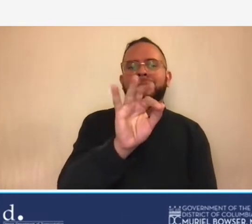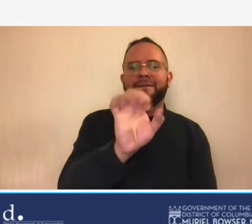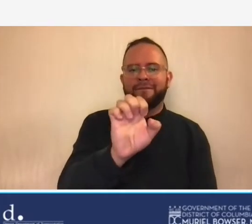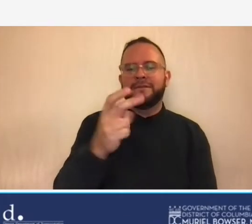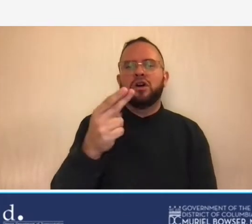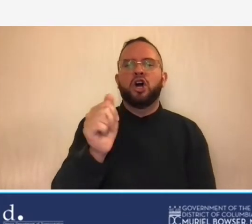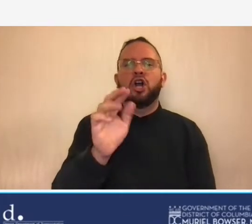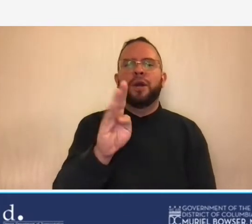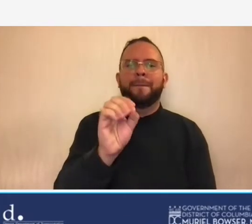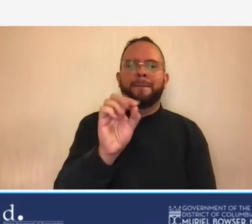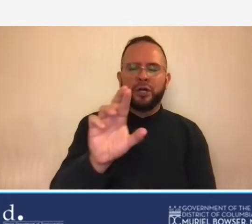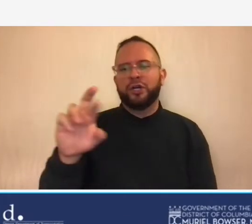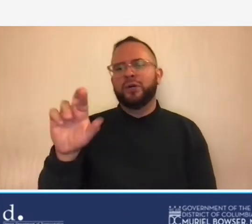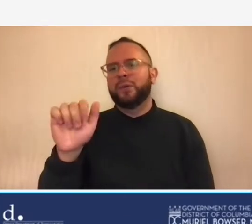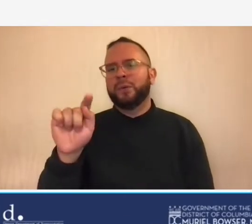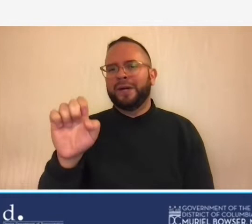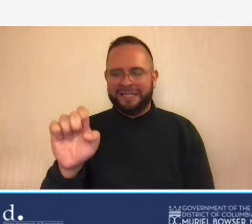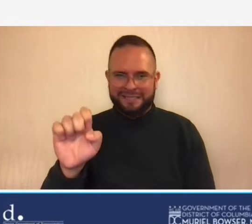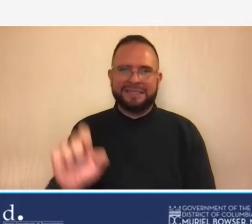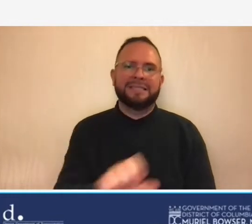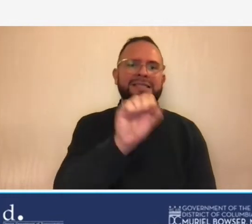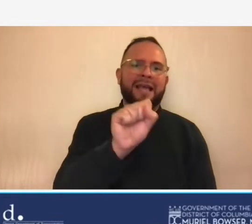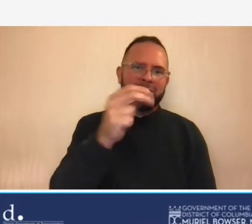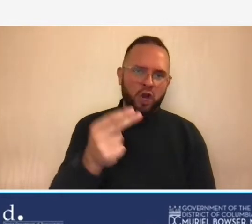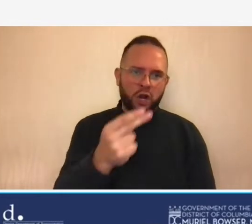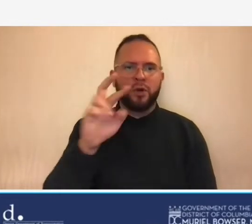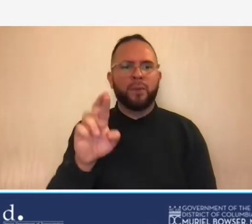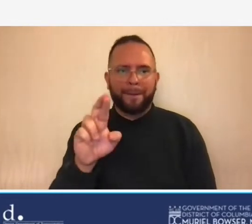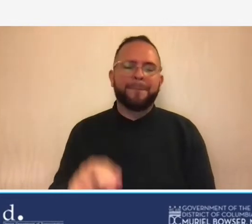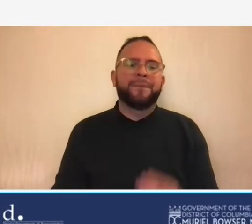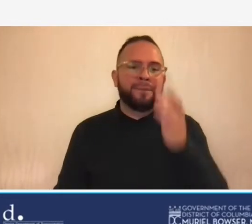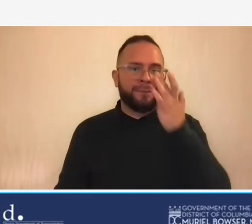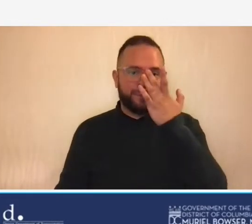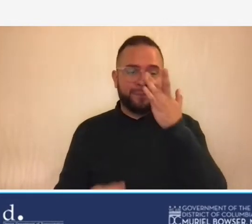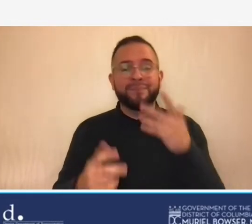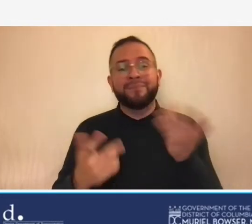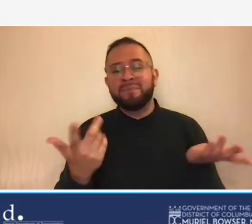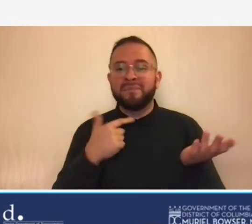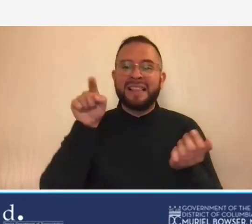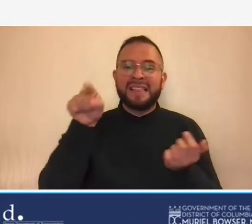so um as um hopefully our our chat is going to be monitored so if you do have questions go